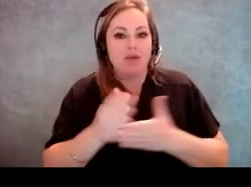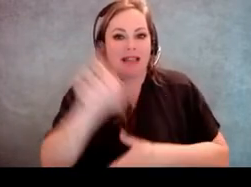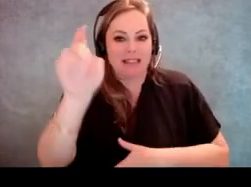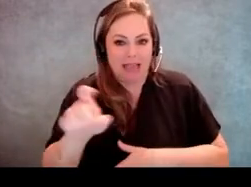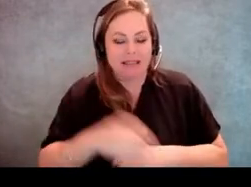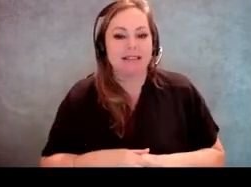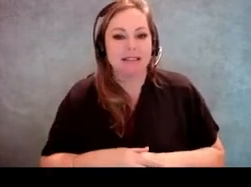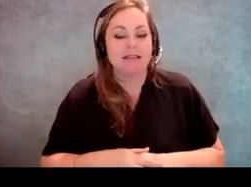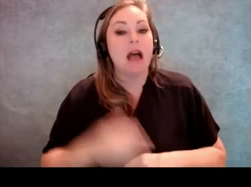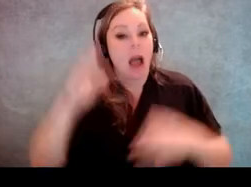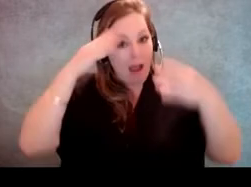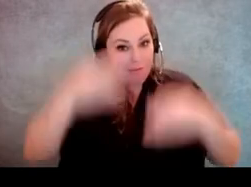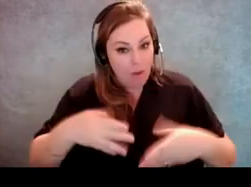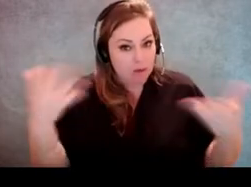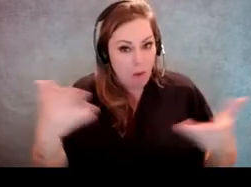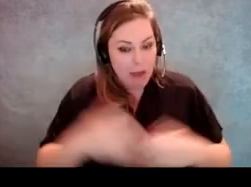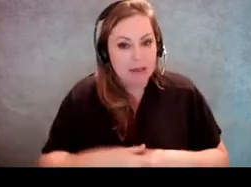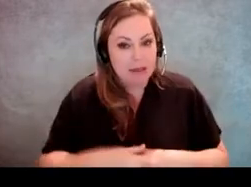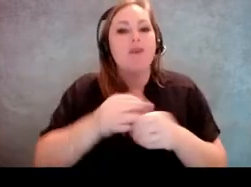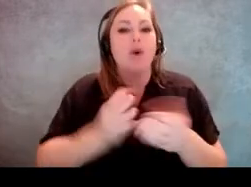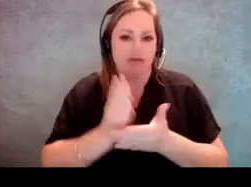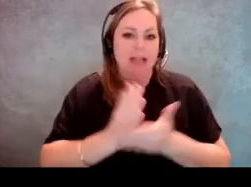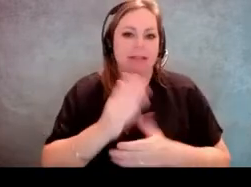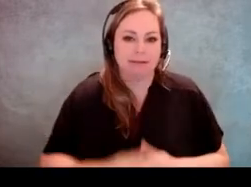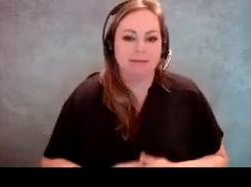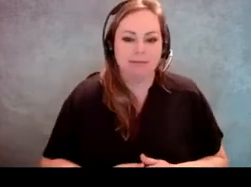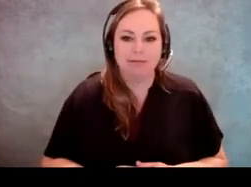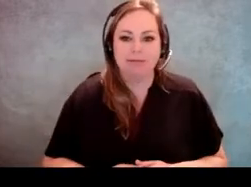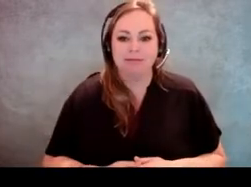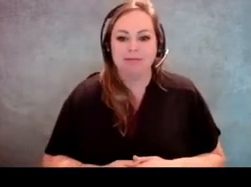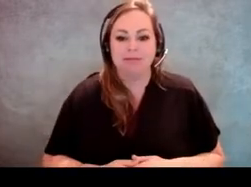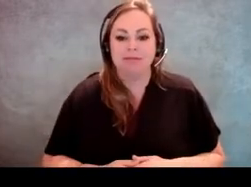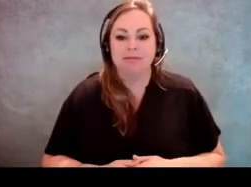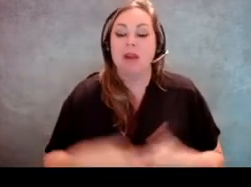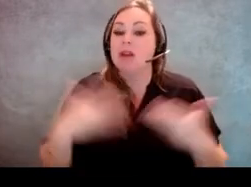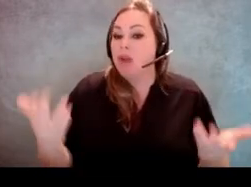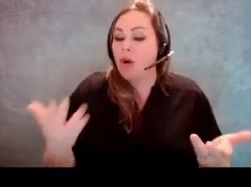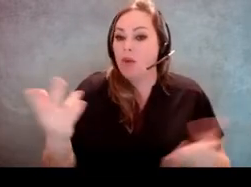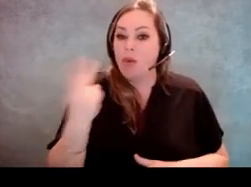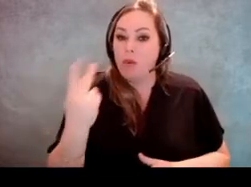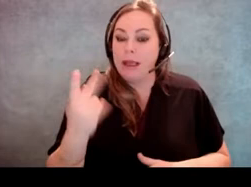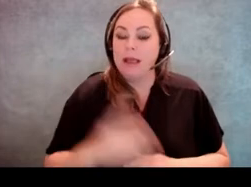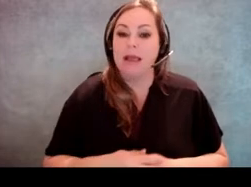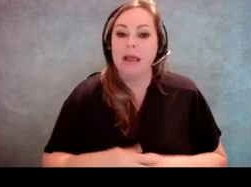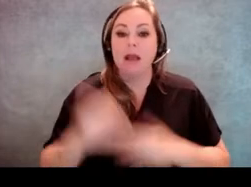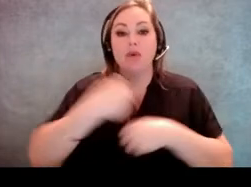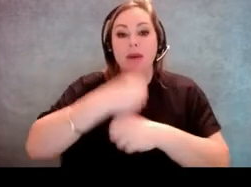and I focus on voting rights. [Molly Broadway] Yes and so we have created this training